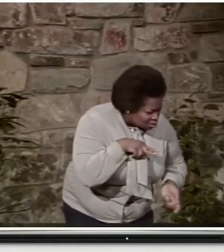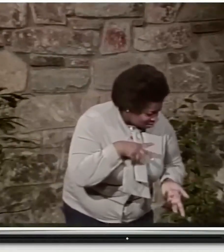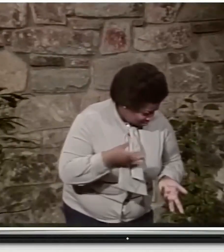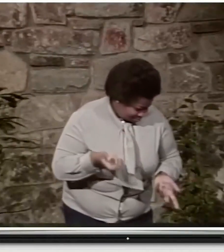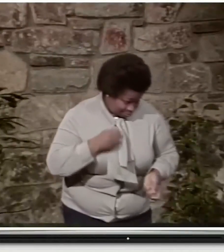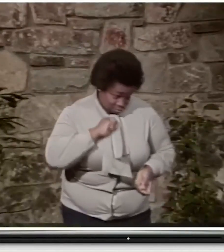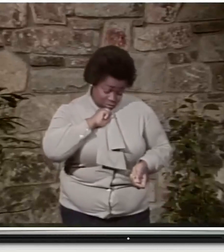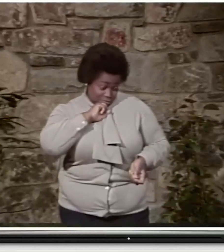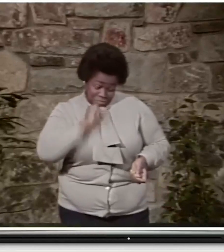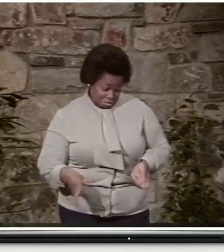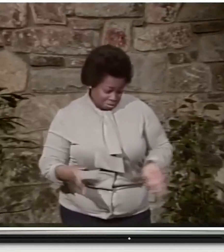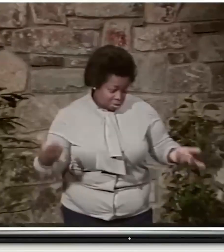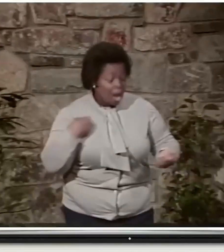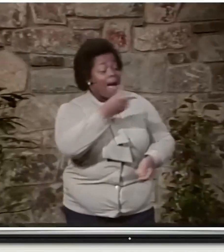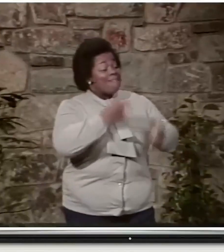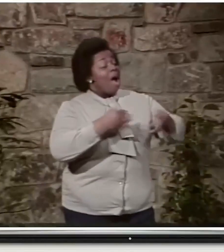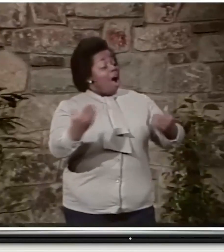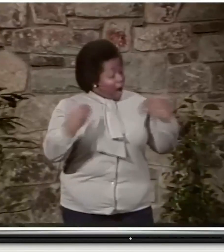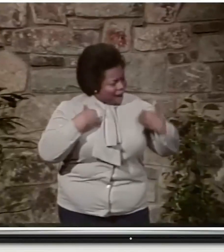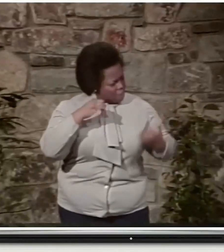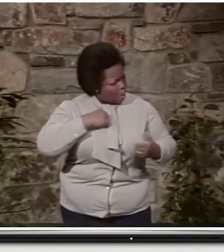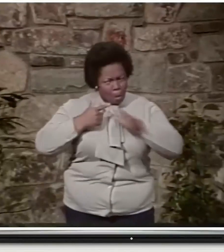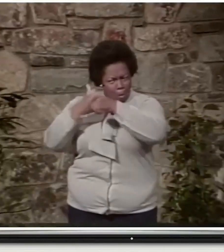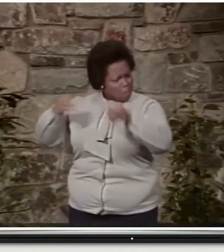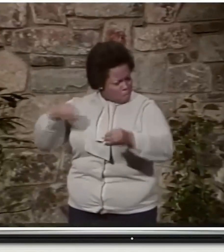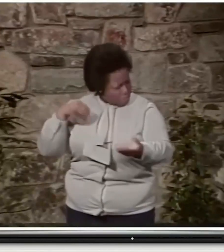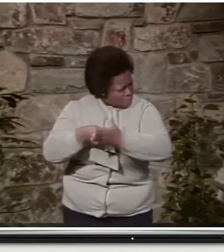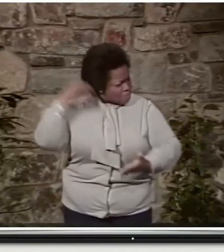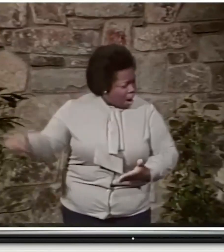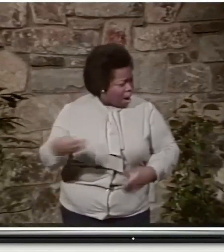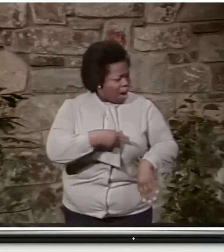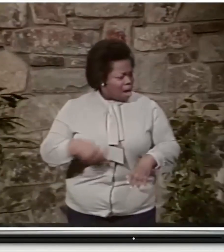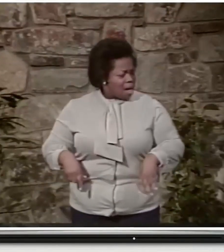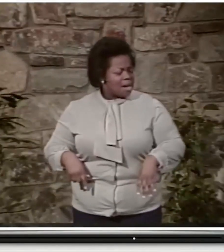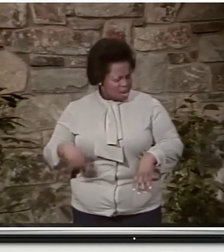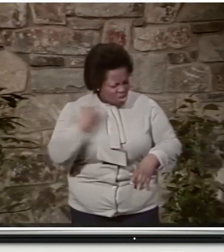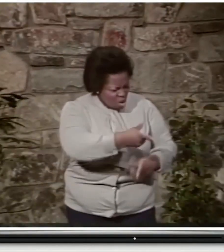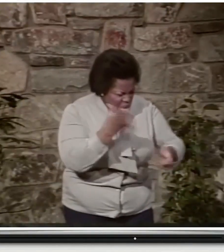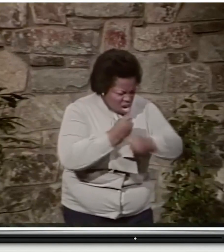So I said, well, let me see. And I said, nah, there's nothing to be seen. If you had something, I'd go to the store and get something for you.